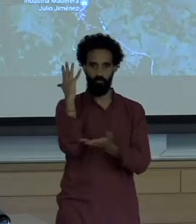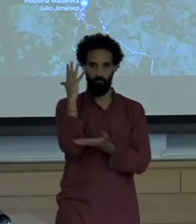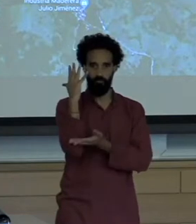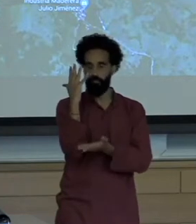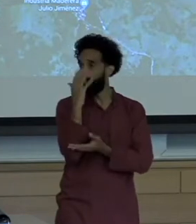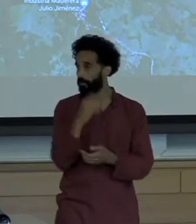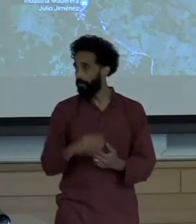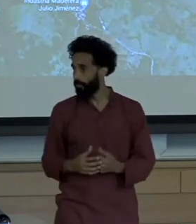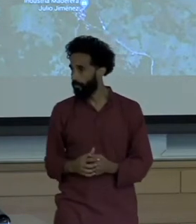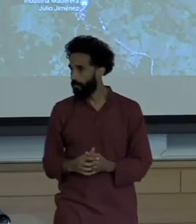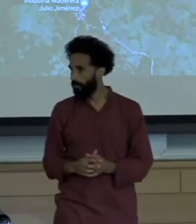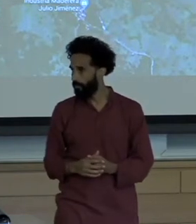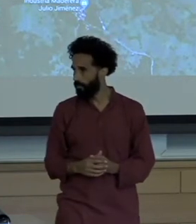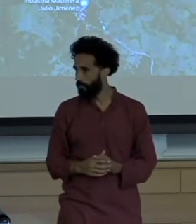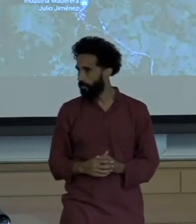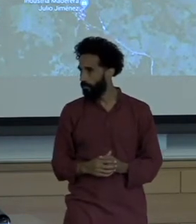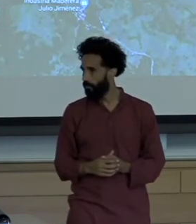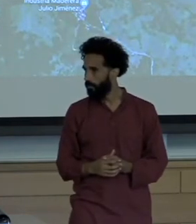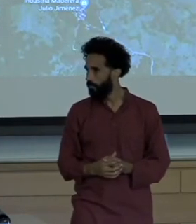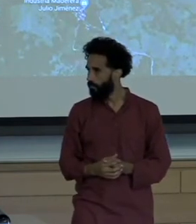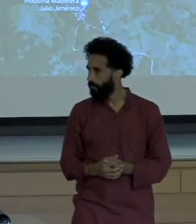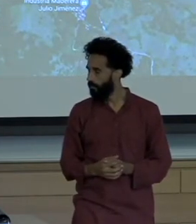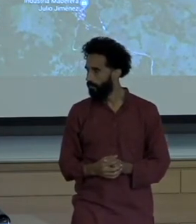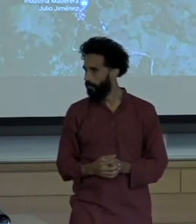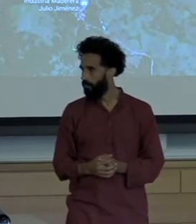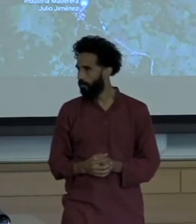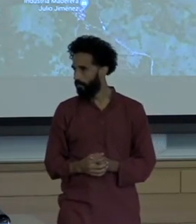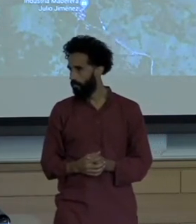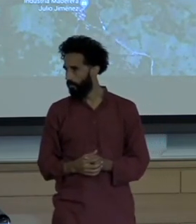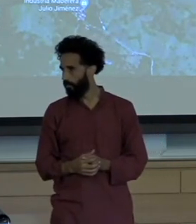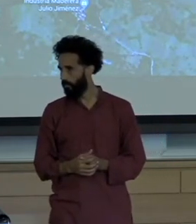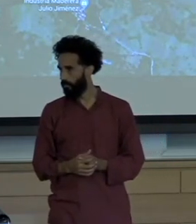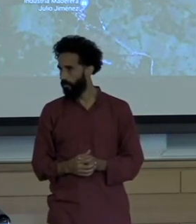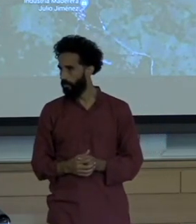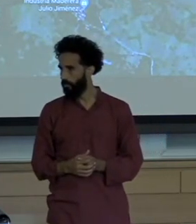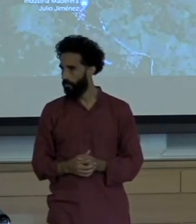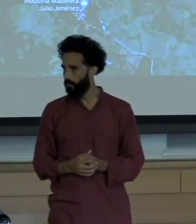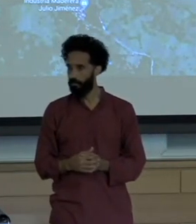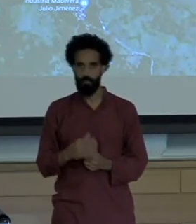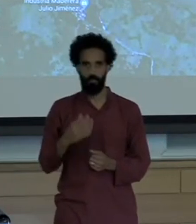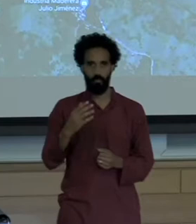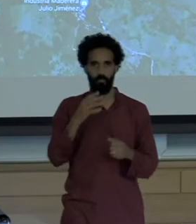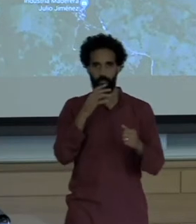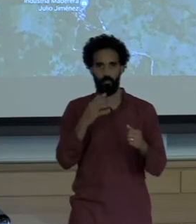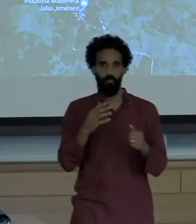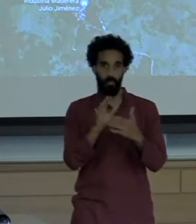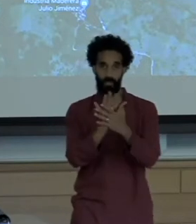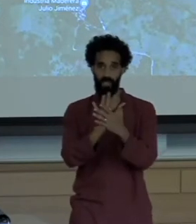And this is what they sound like day in day out